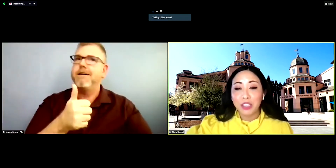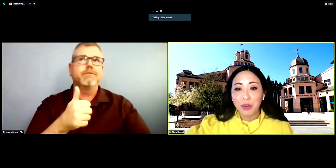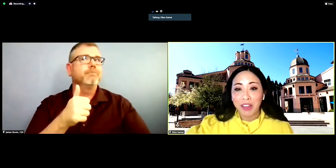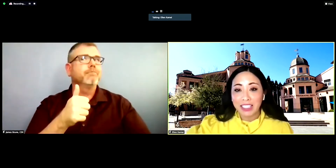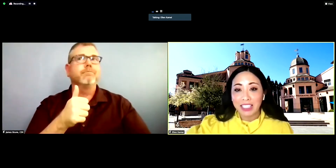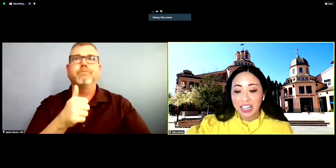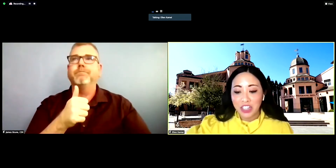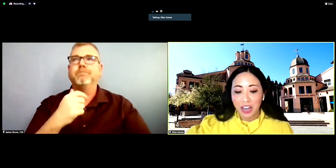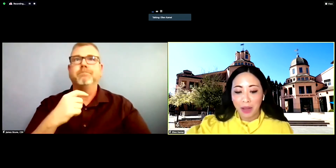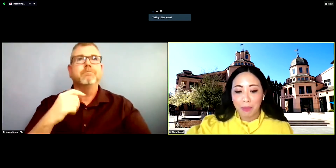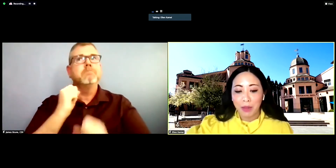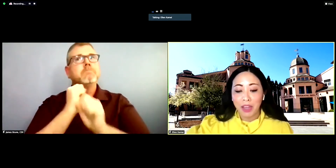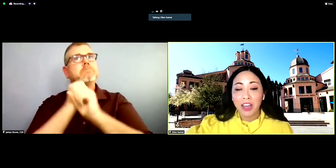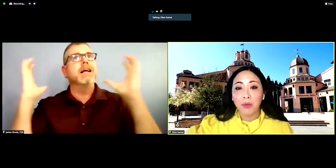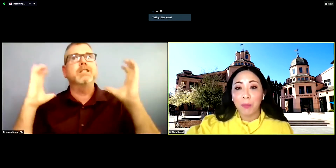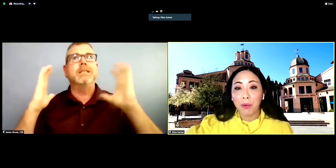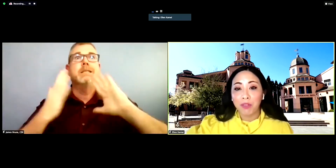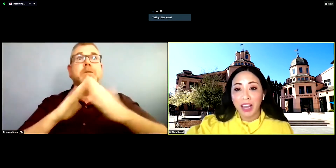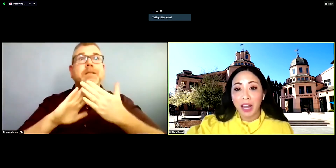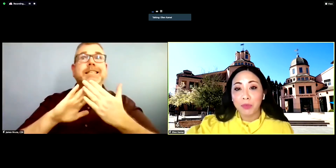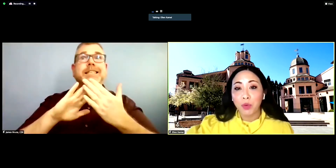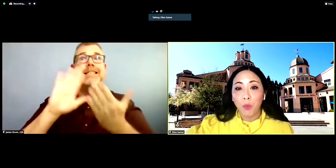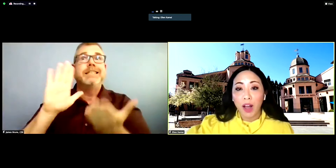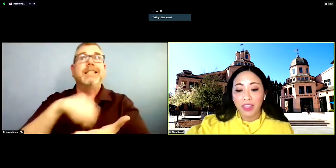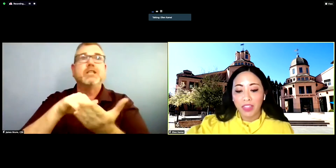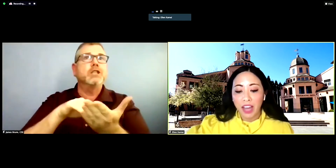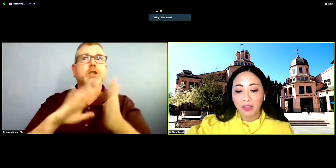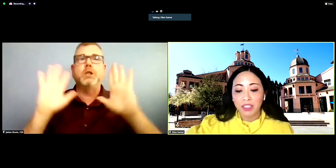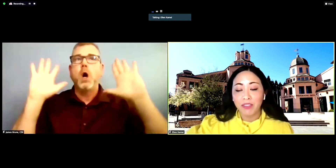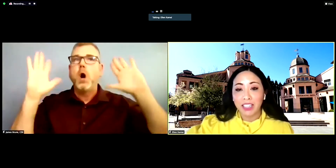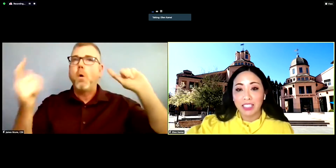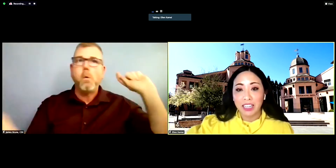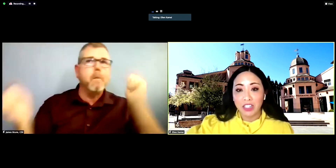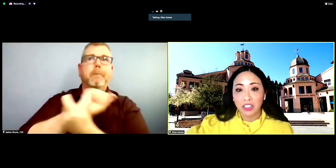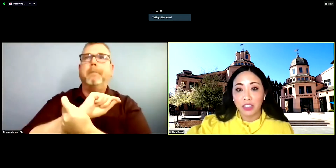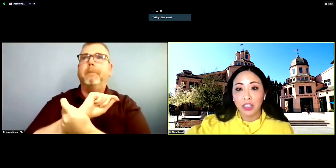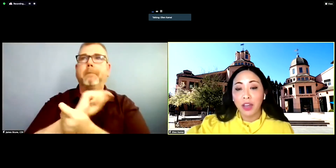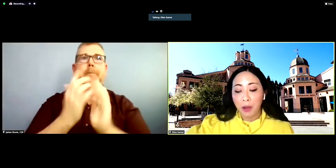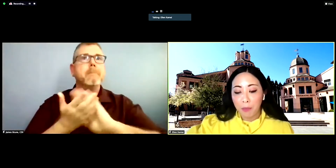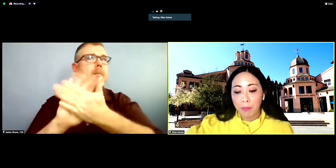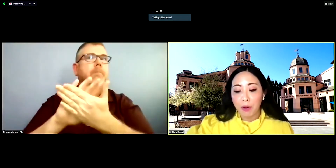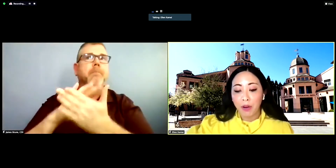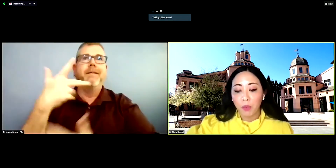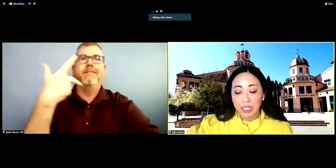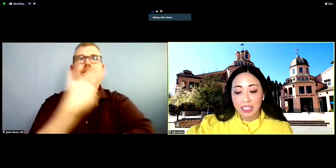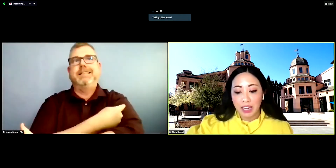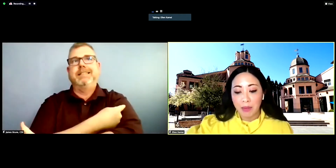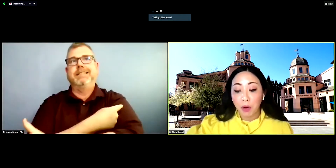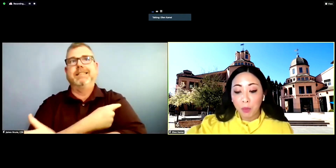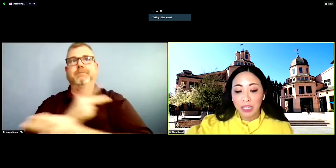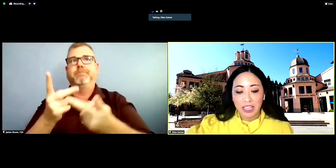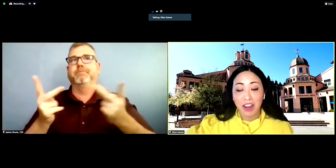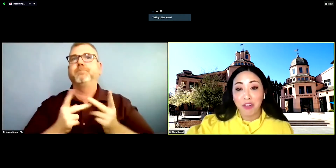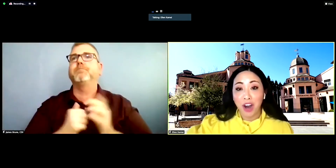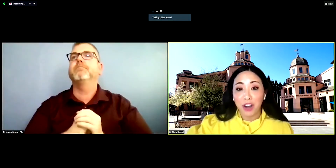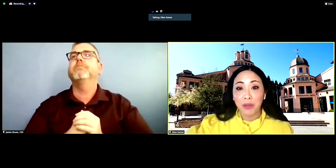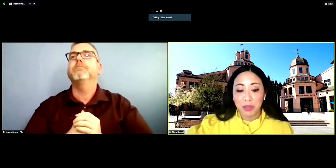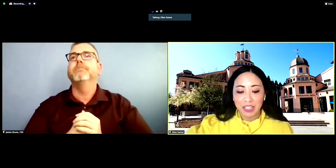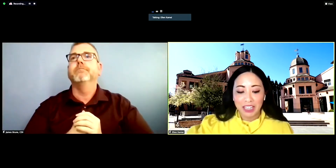into a vaccination hub that will provide up to 1,000 vaccinations per weekday, per week day for our community.